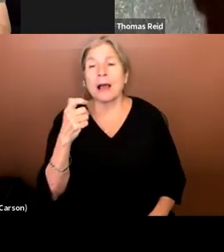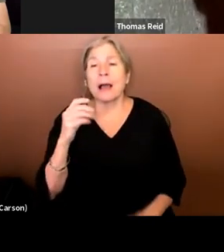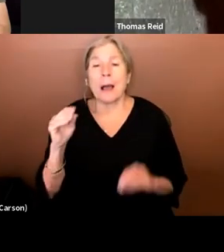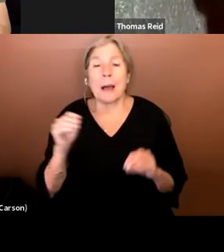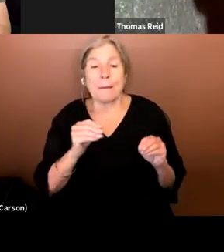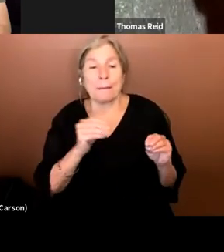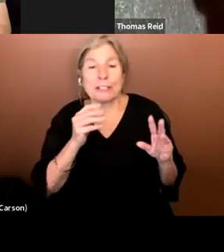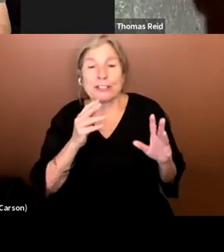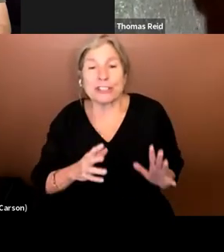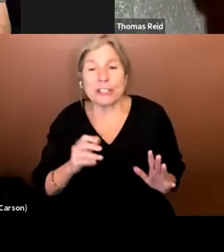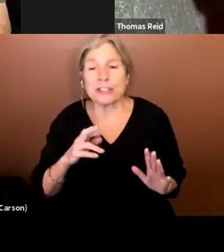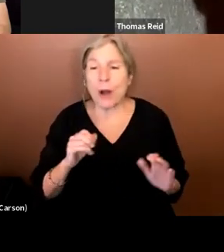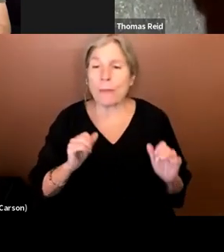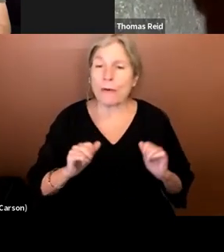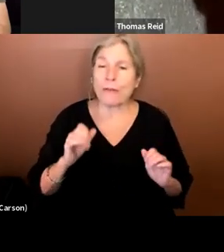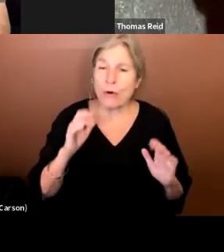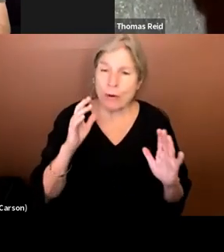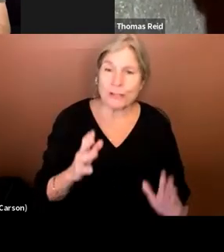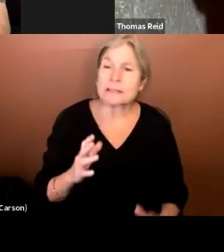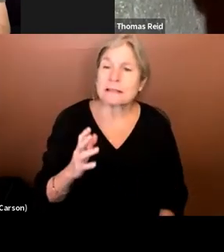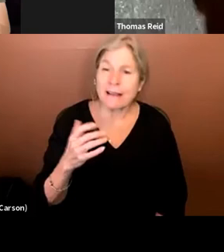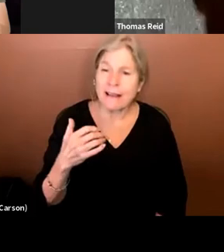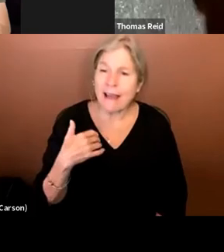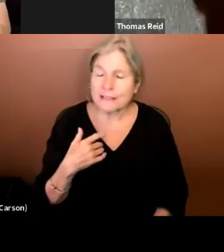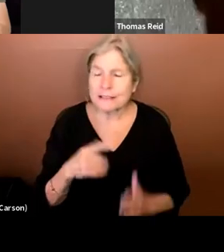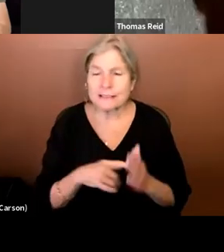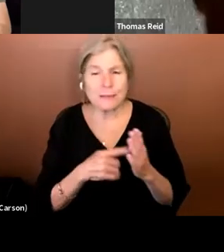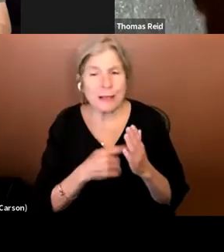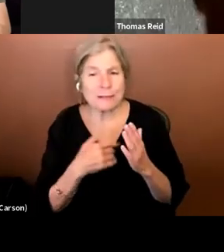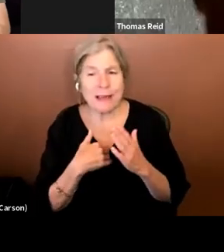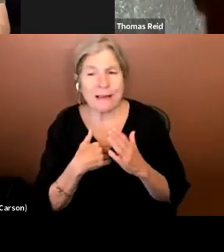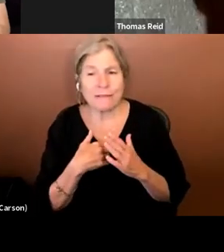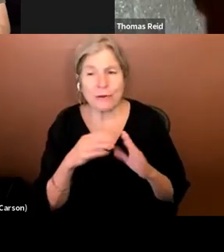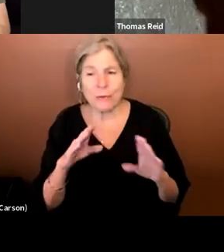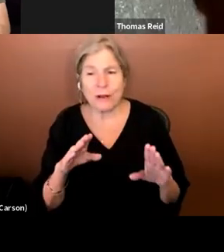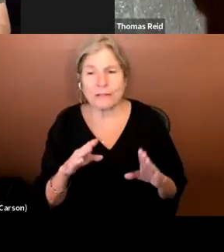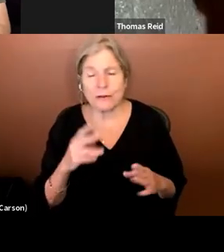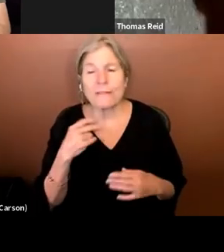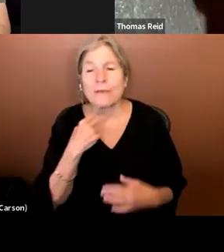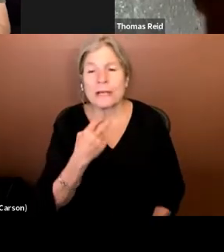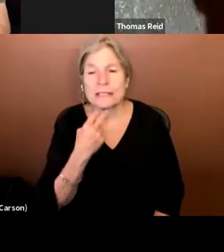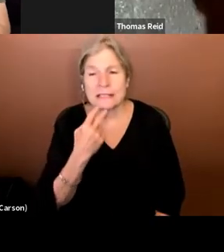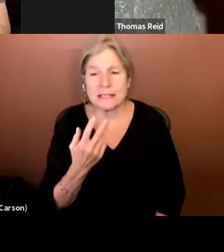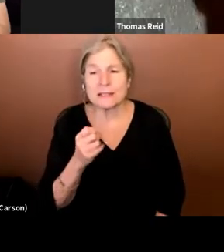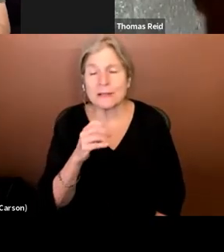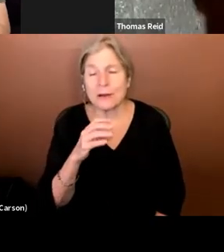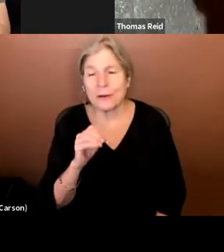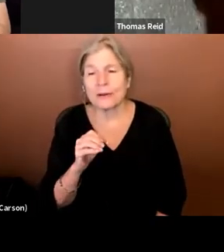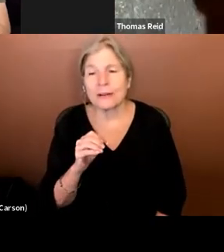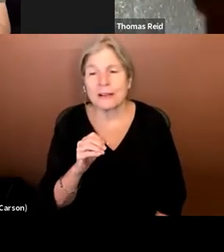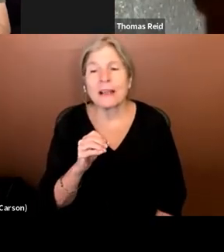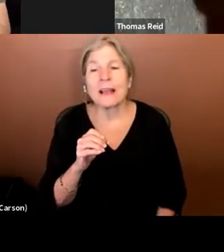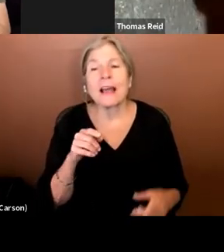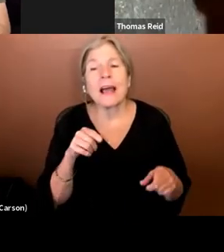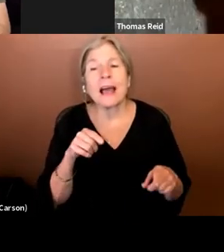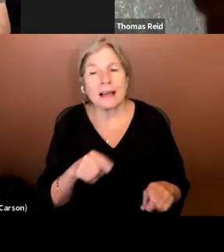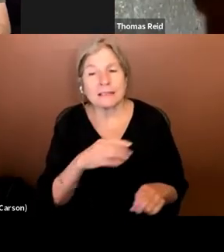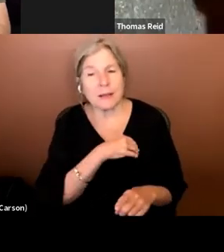performers. Sometimes they have wonderful voices. So as a member of the magic